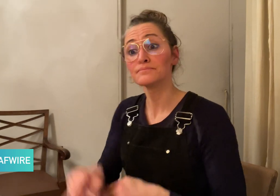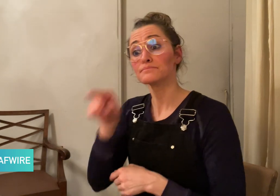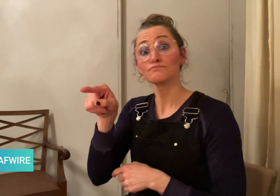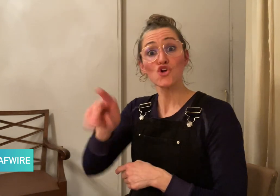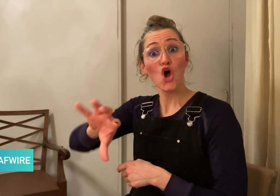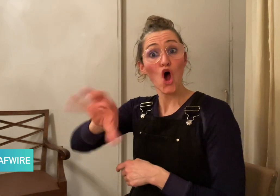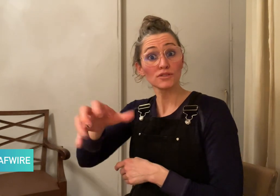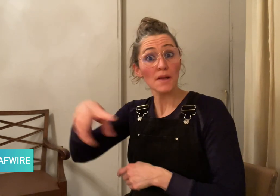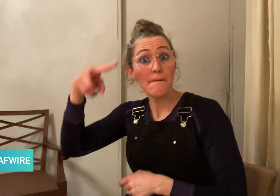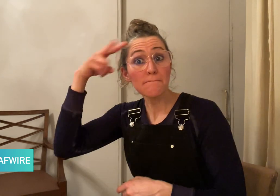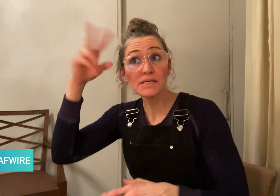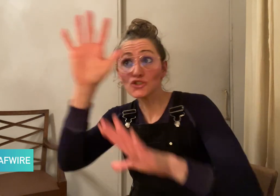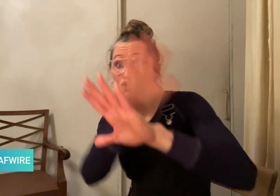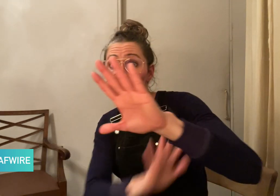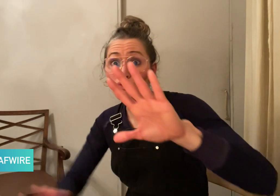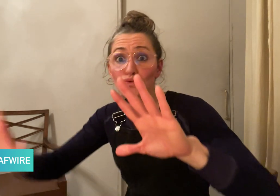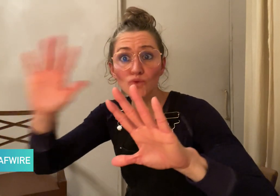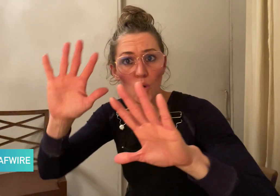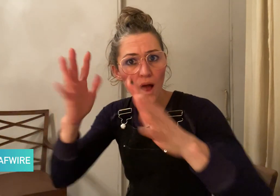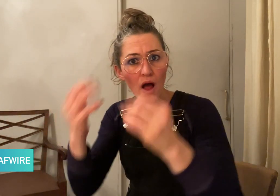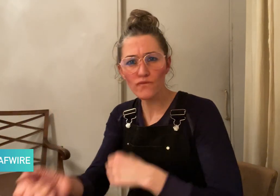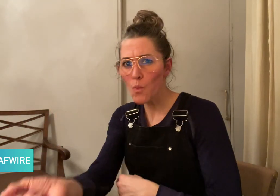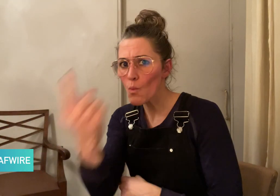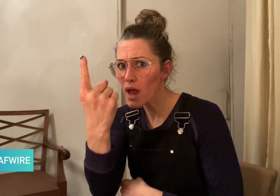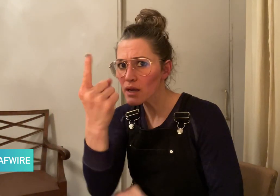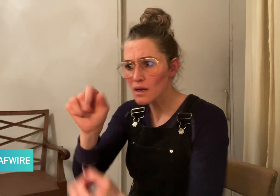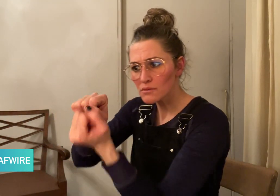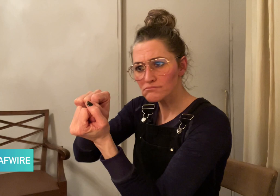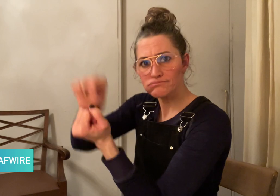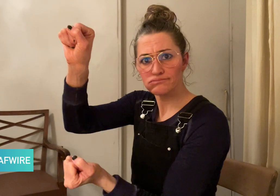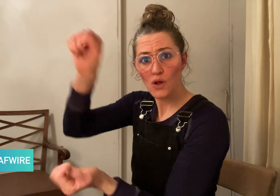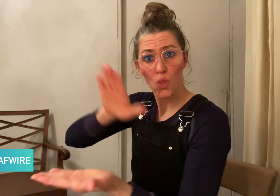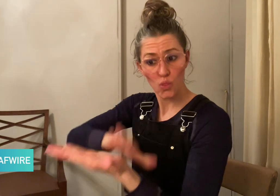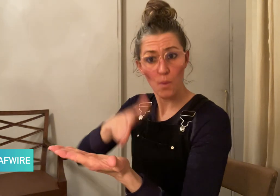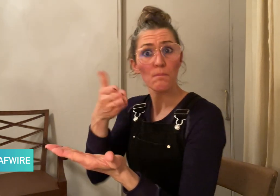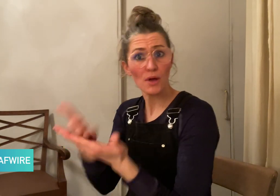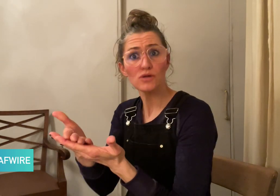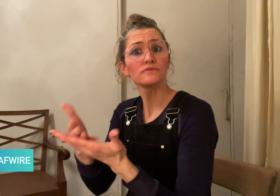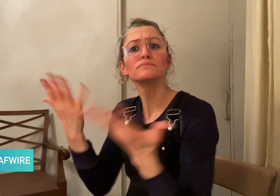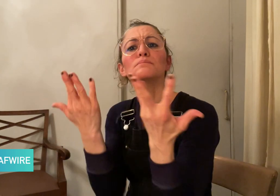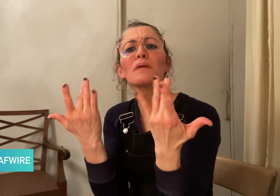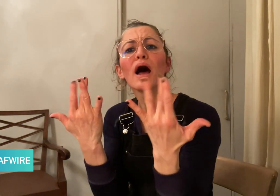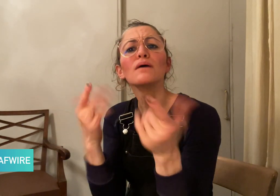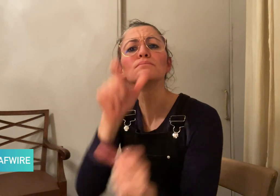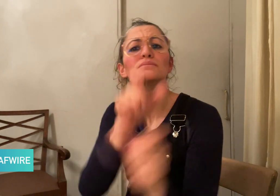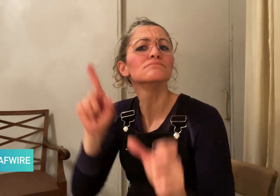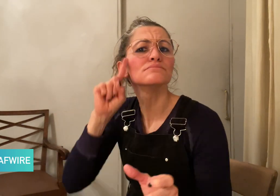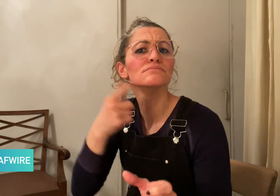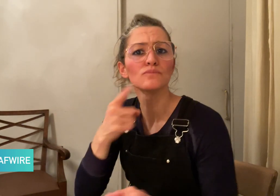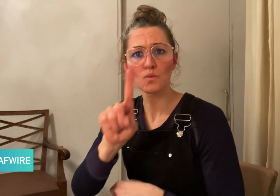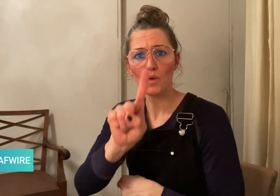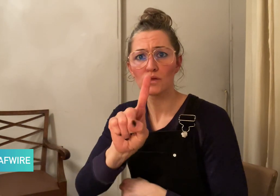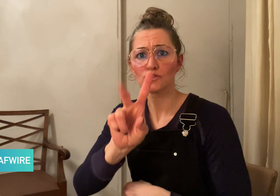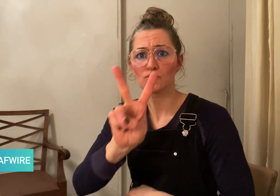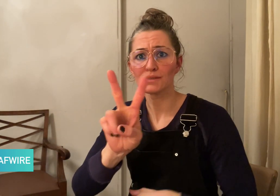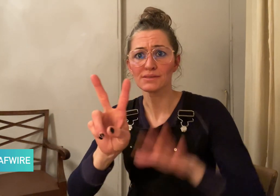for decades. In Mexico, there is only one certified